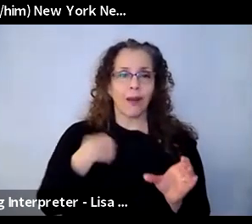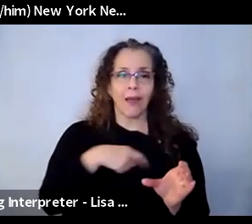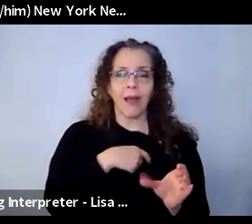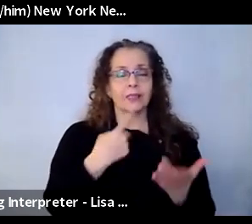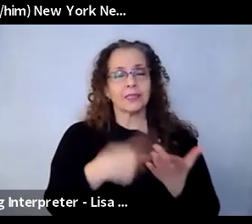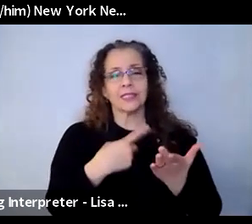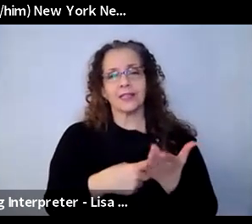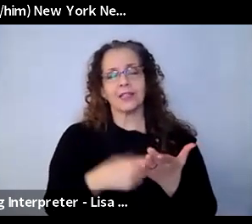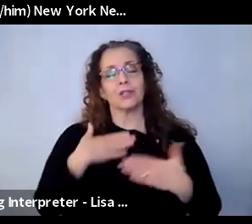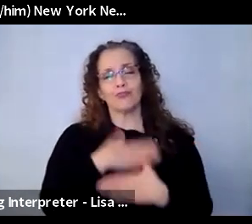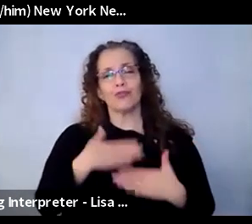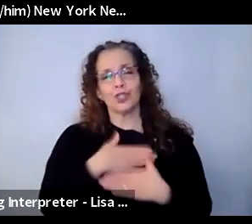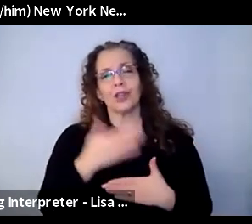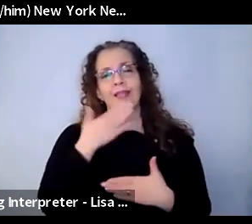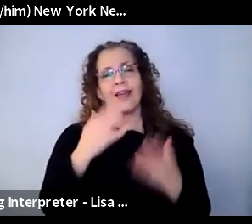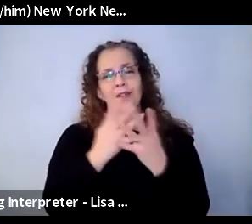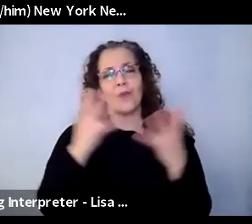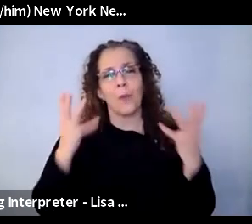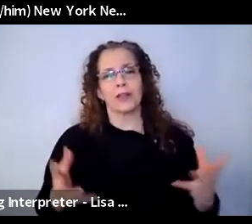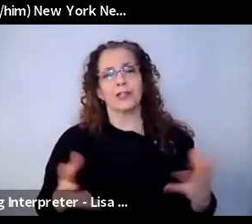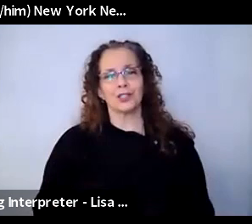appreciate it. Thank you very much. Have a good rest of your day.